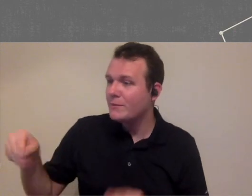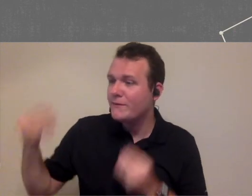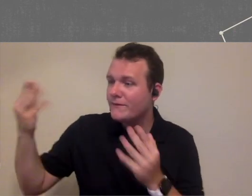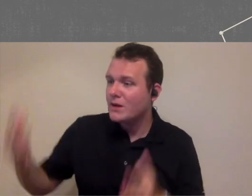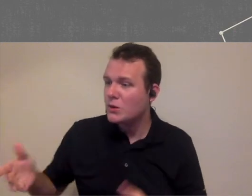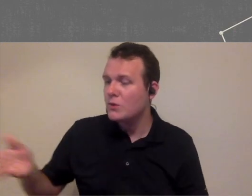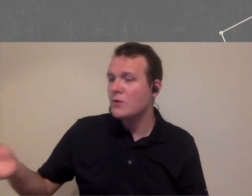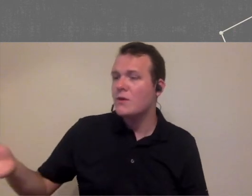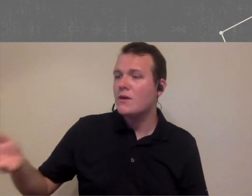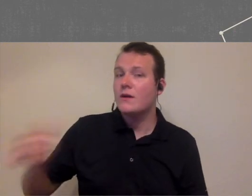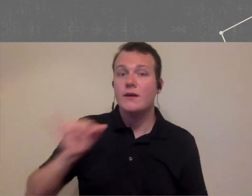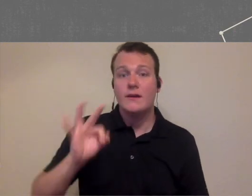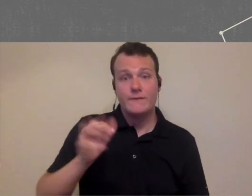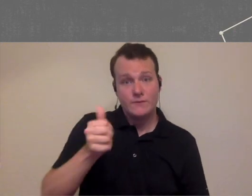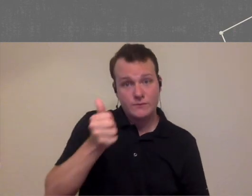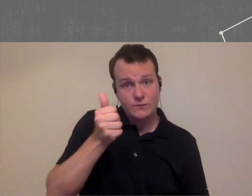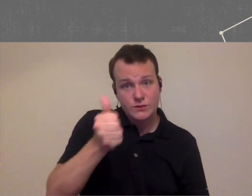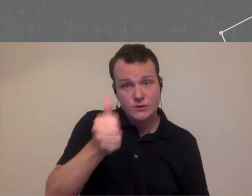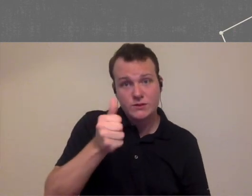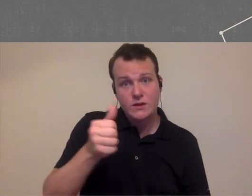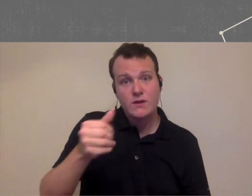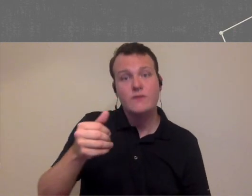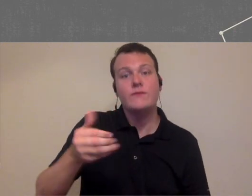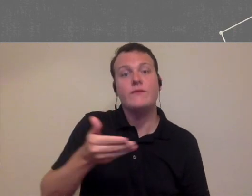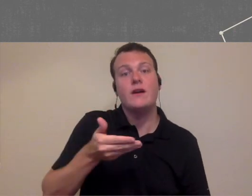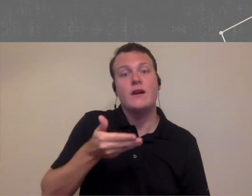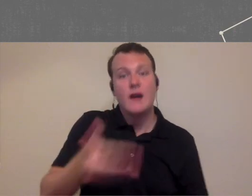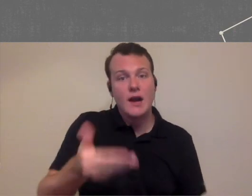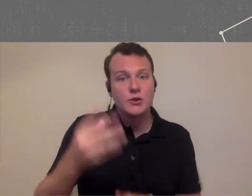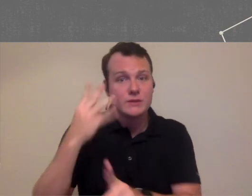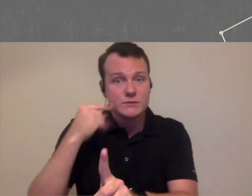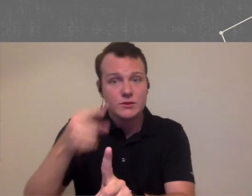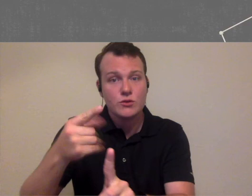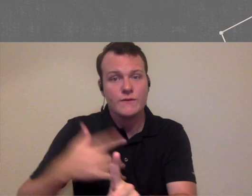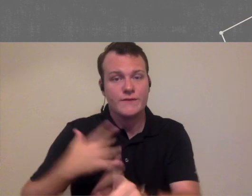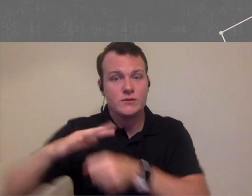person and if you're the person being hired you're gonna feel that stress cuz